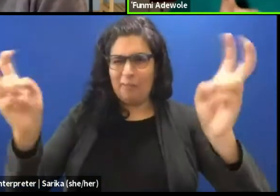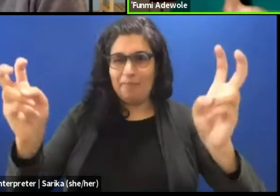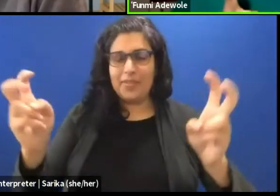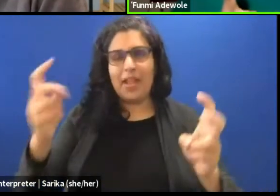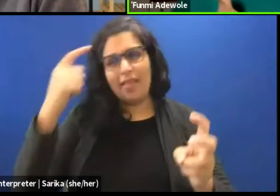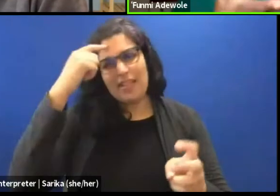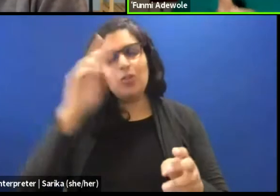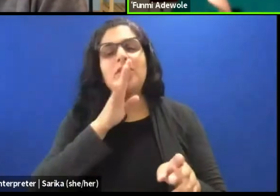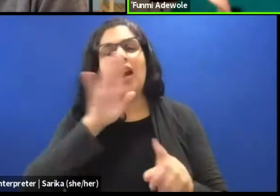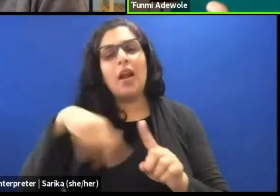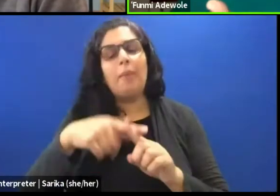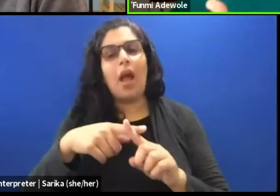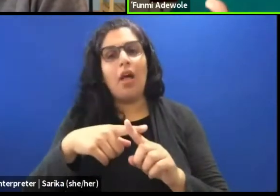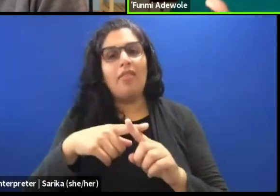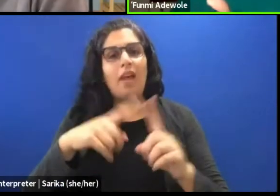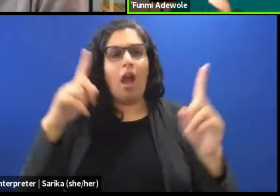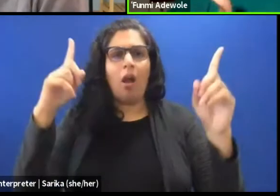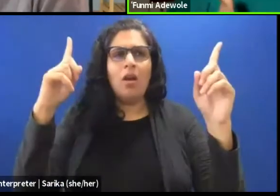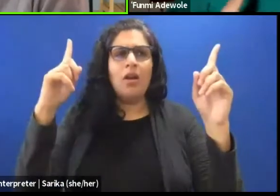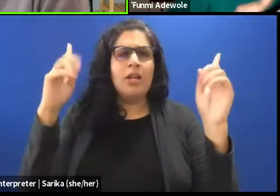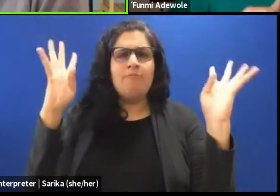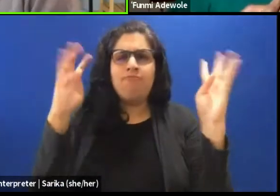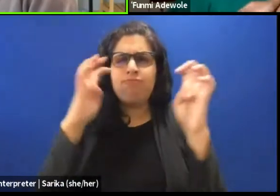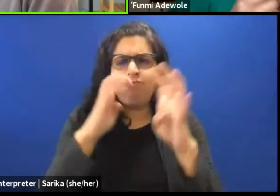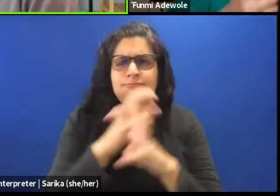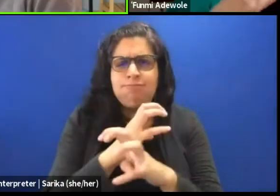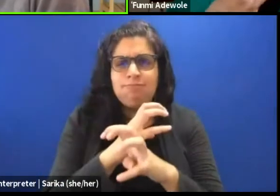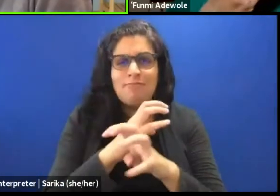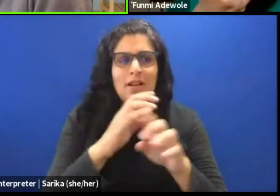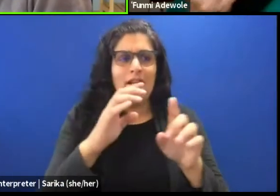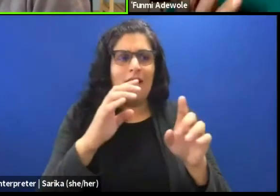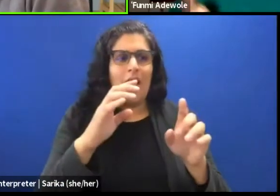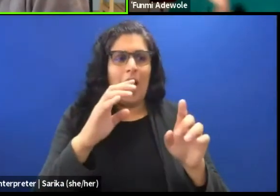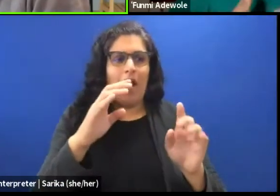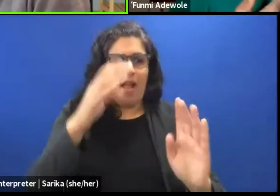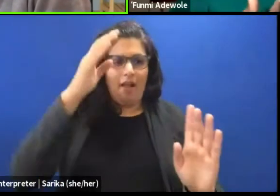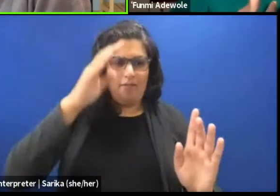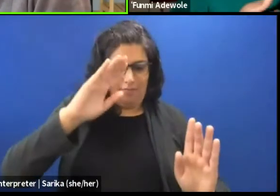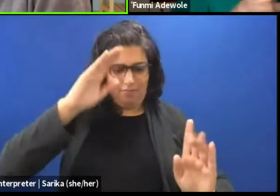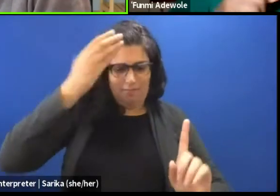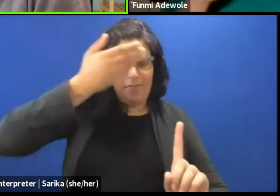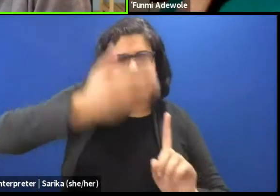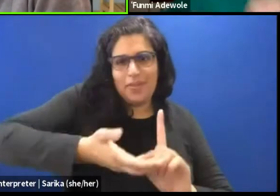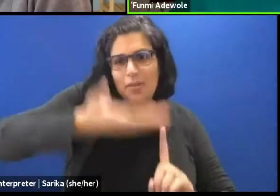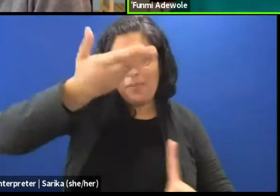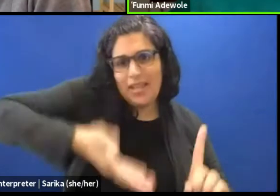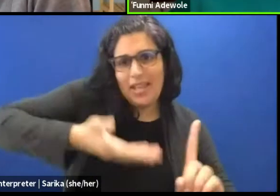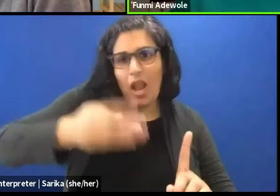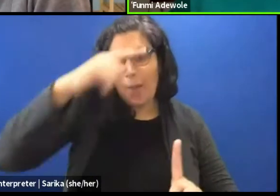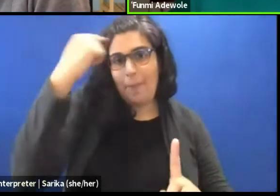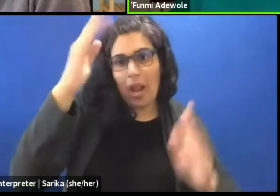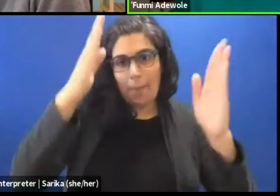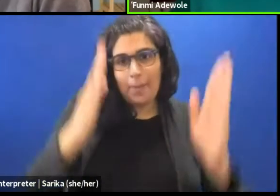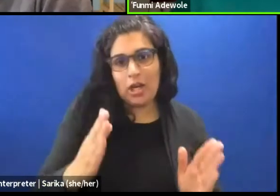of being a black person. That's tight. You know, there is this famous painting where a pipe is,